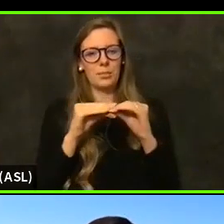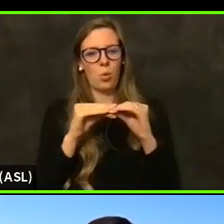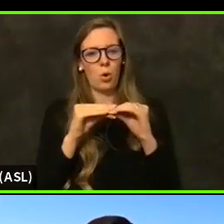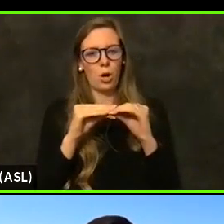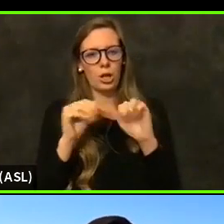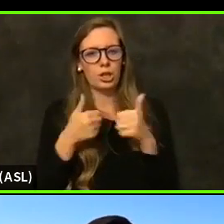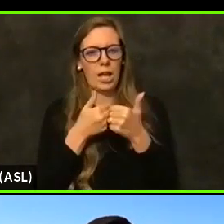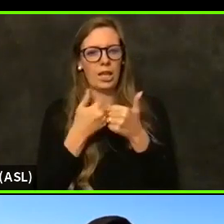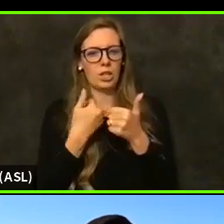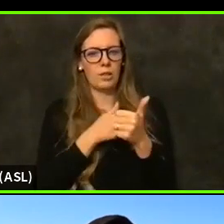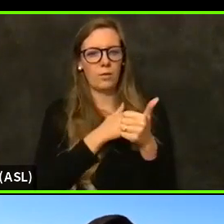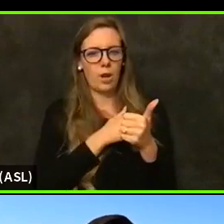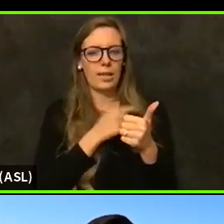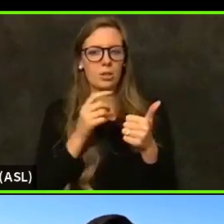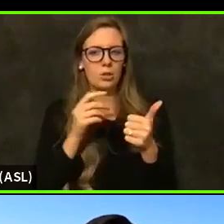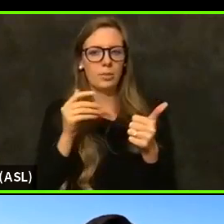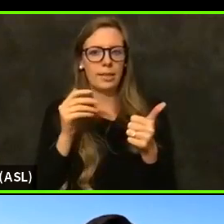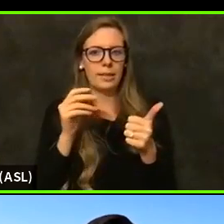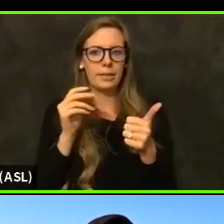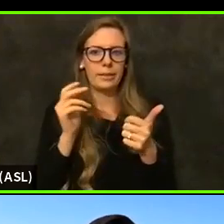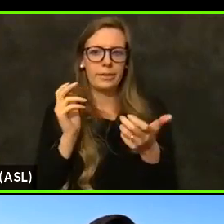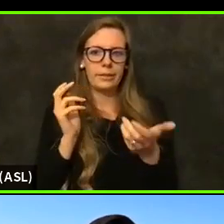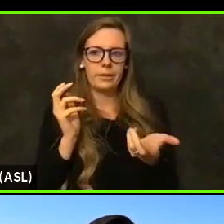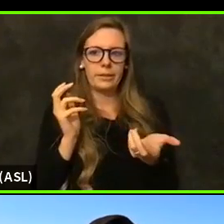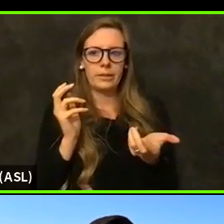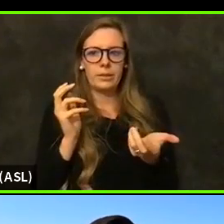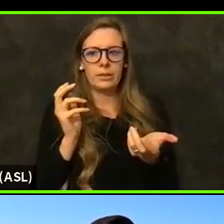high enough to get a motivation factor of point five point six.